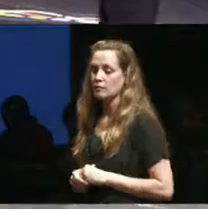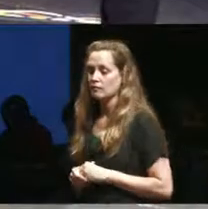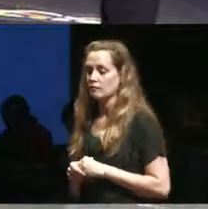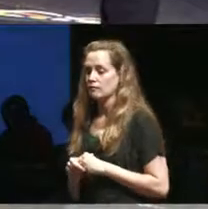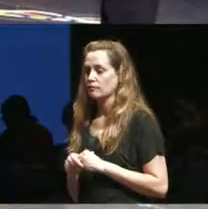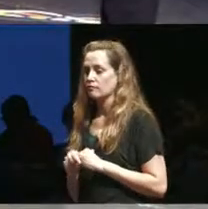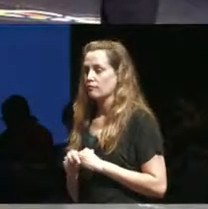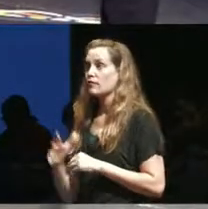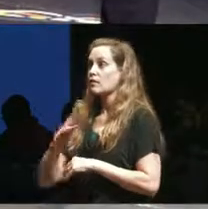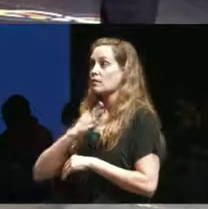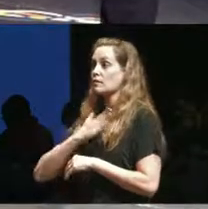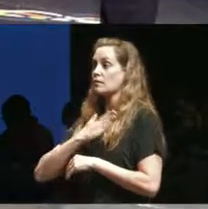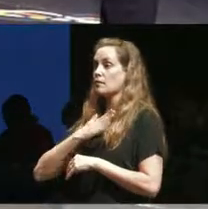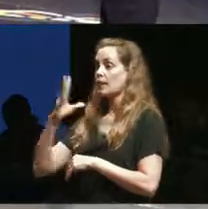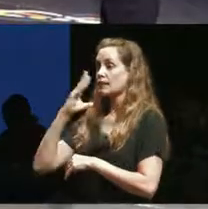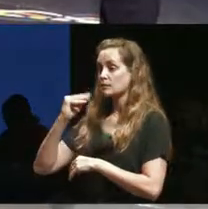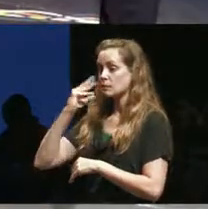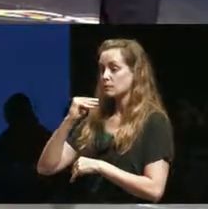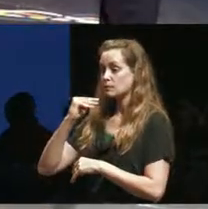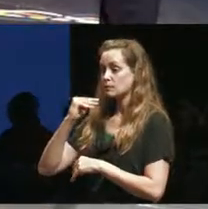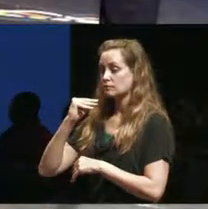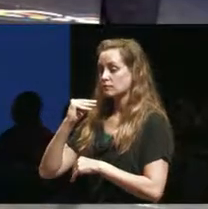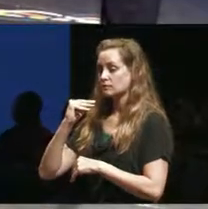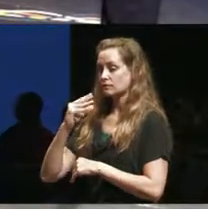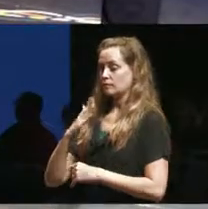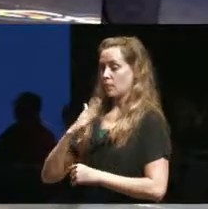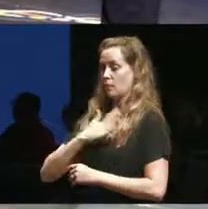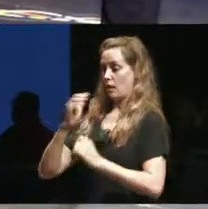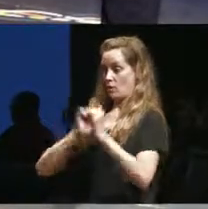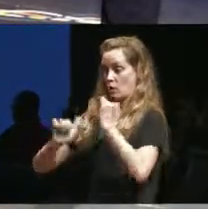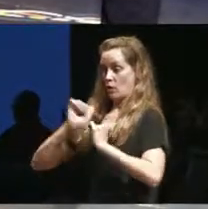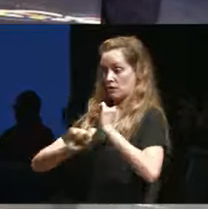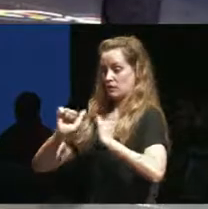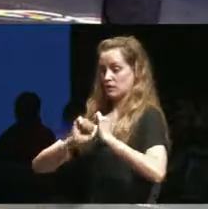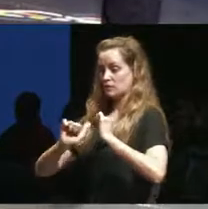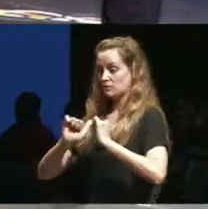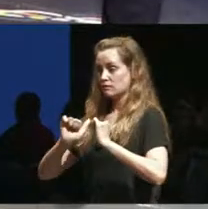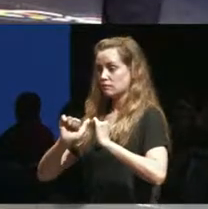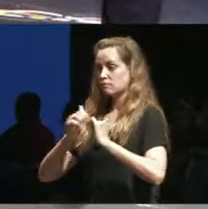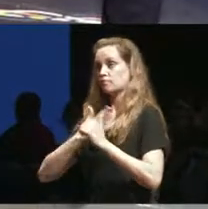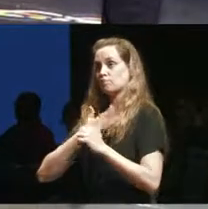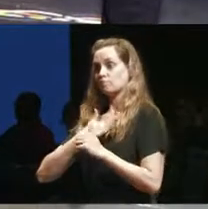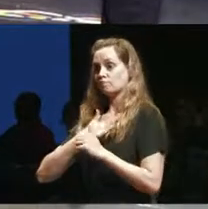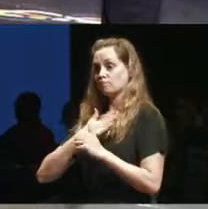experience, my performance a lot of my performance is about the intersections